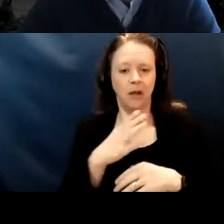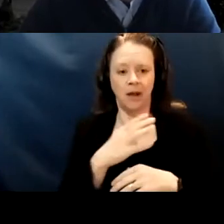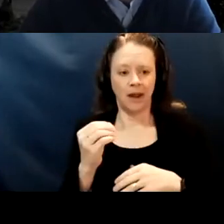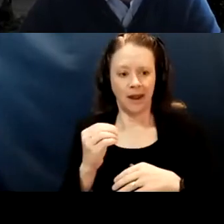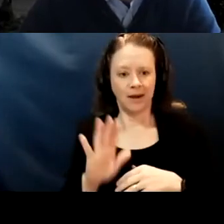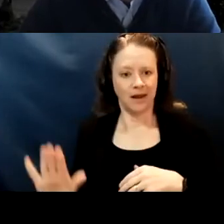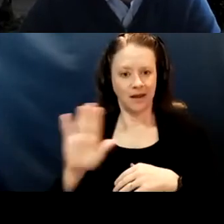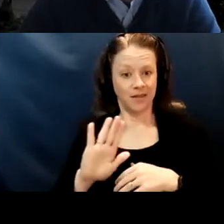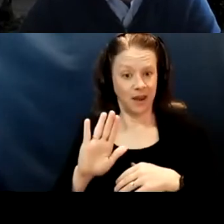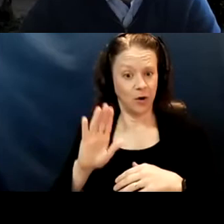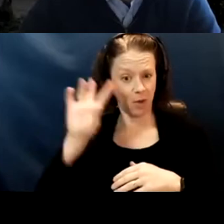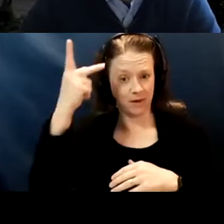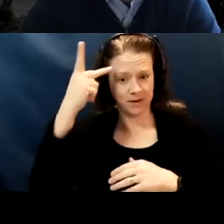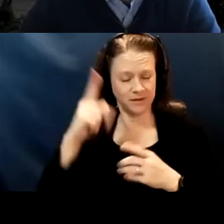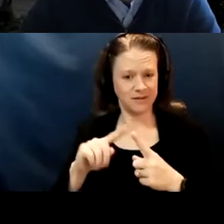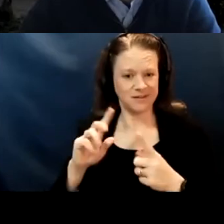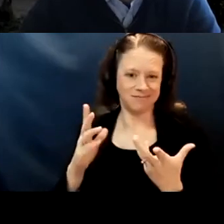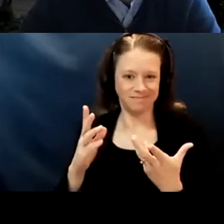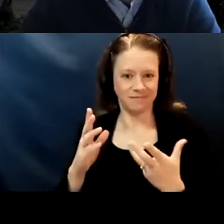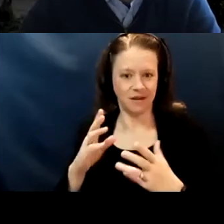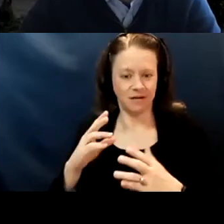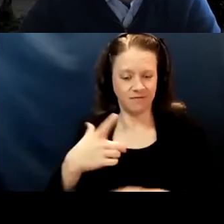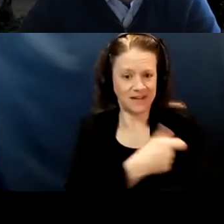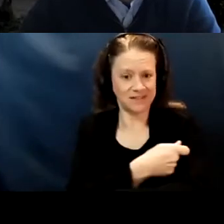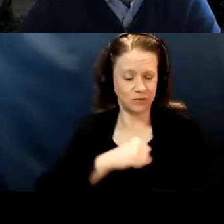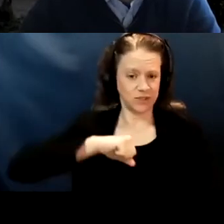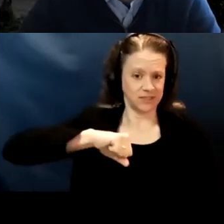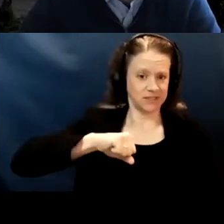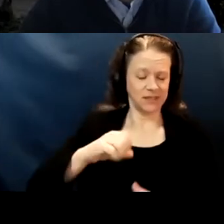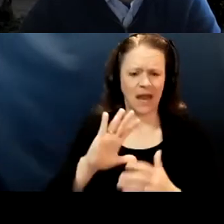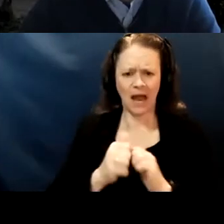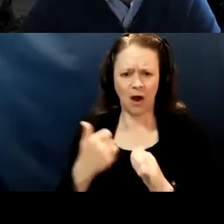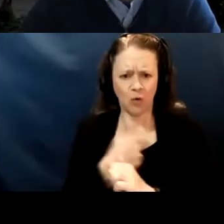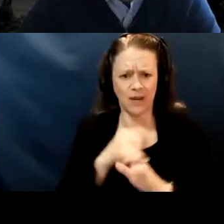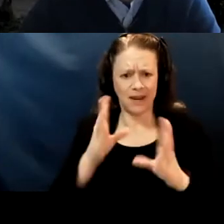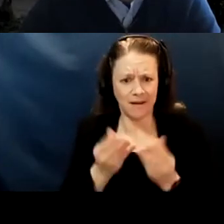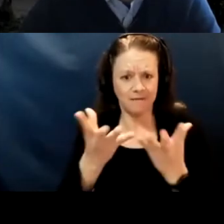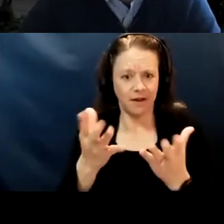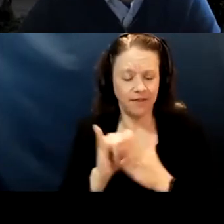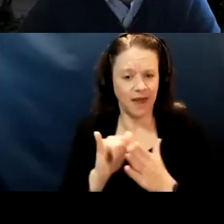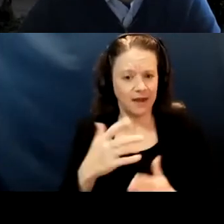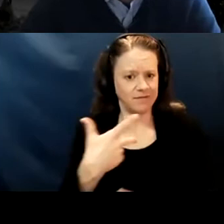So how do you get it to people who are, who are on the CDC list? How do you get it to people who are in current ?